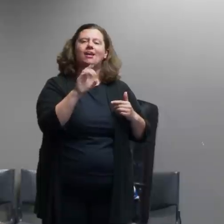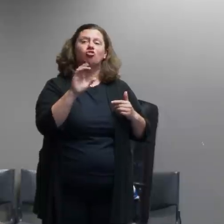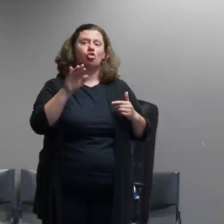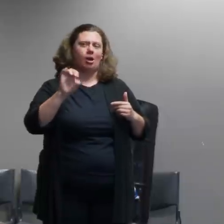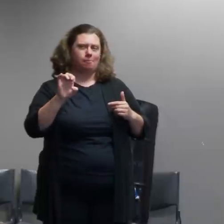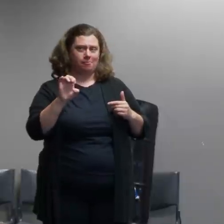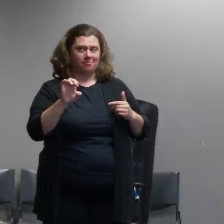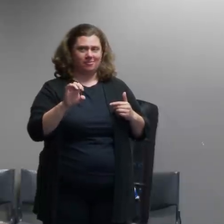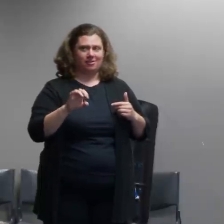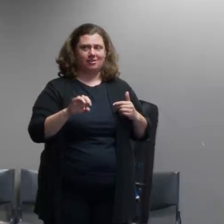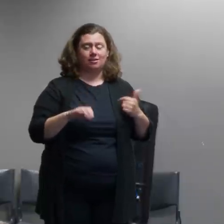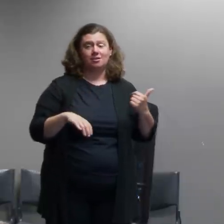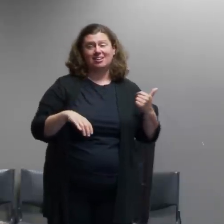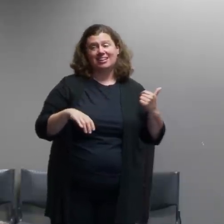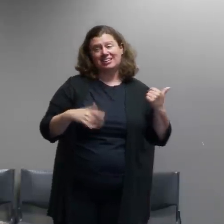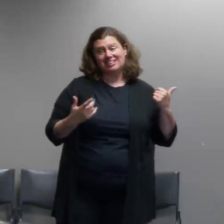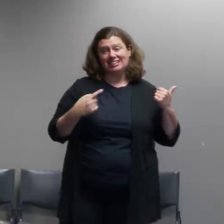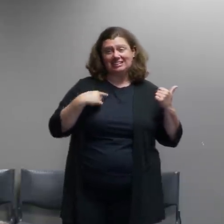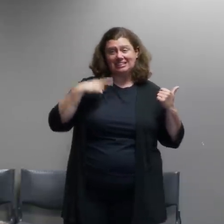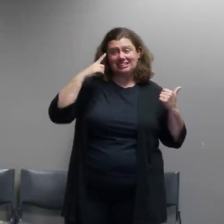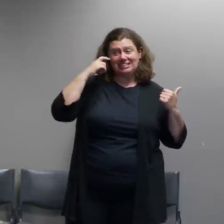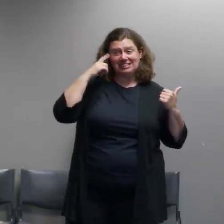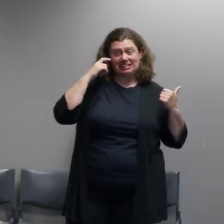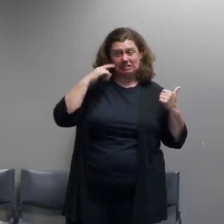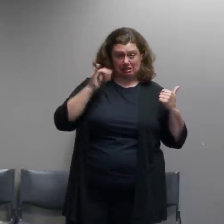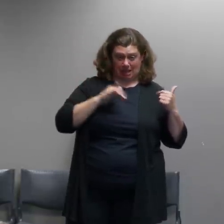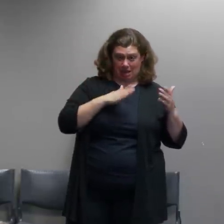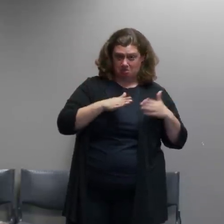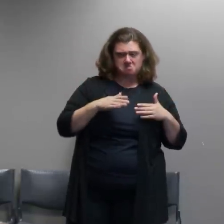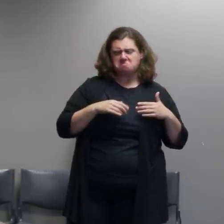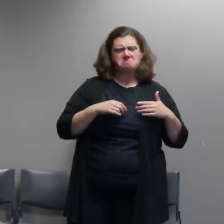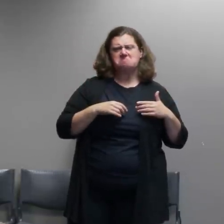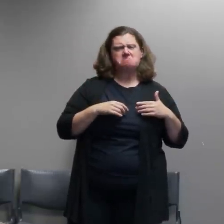organization uh no i don't think it's quite to that